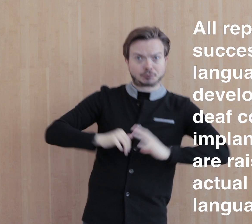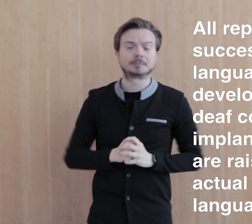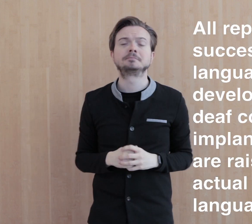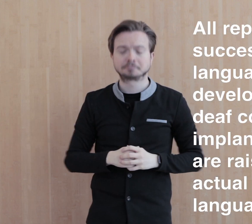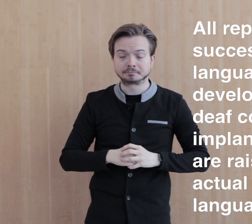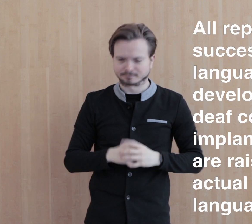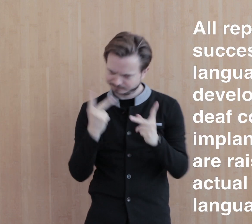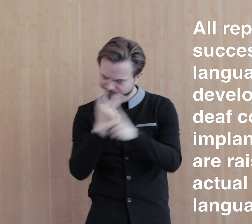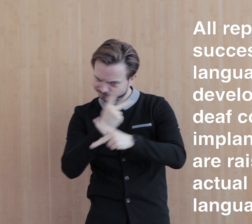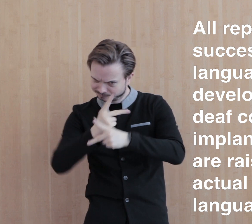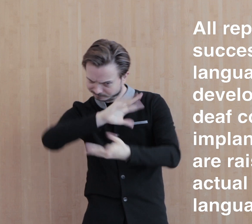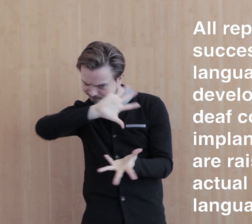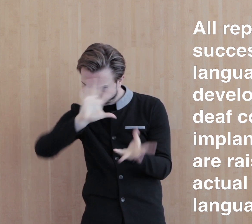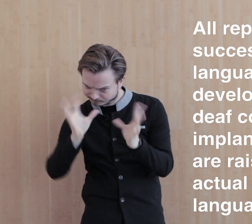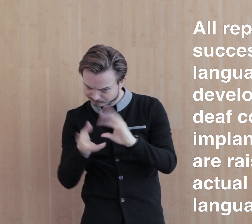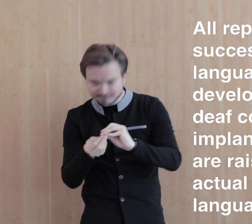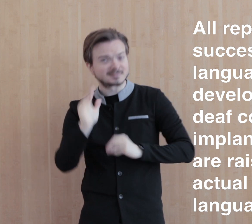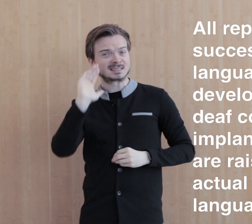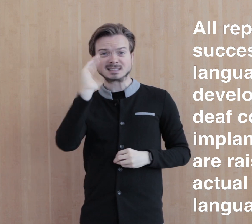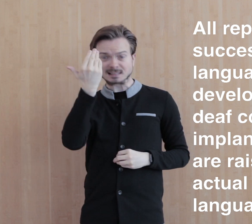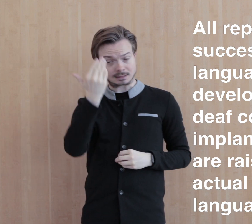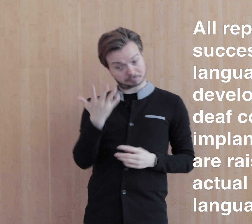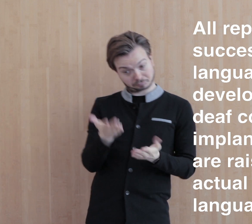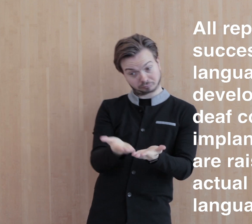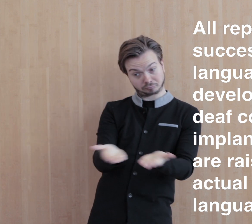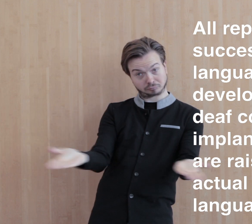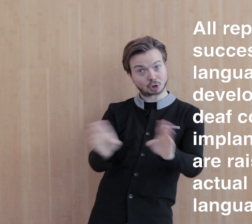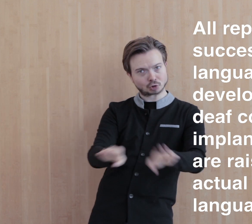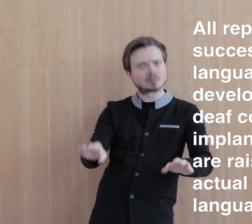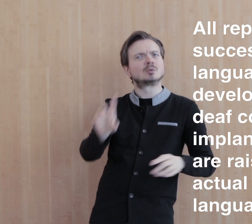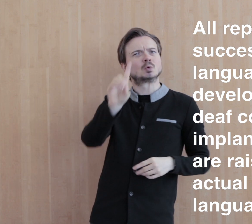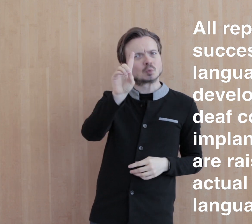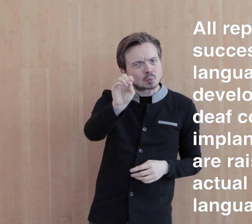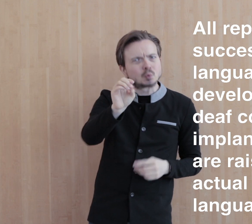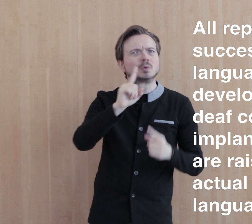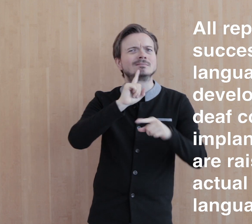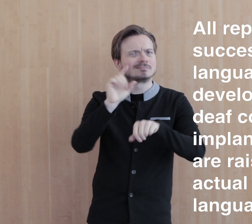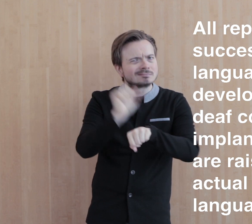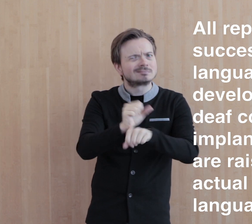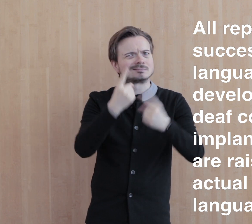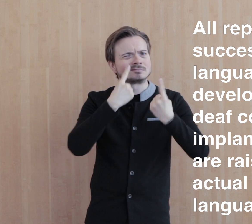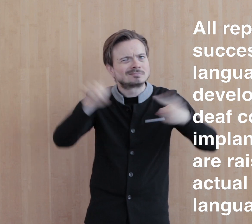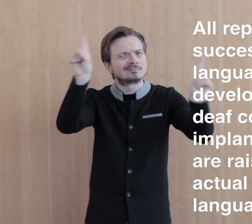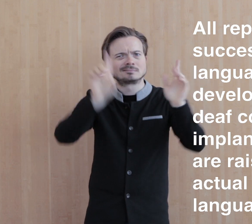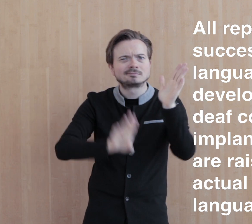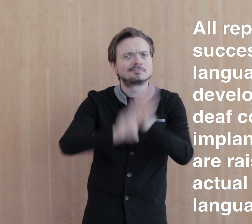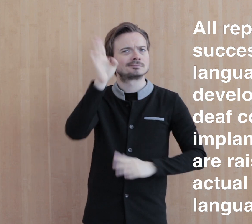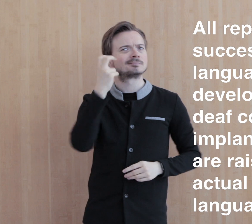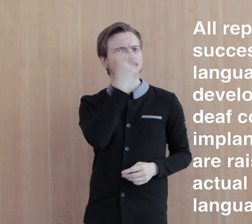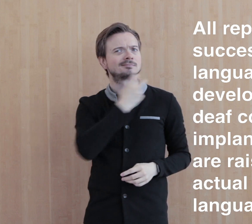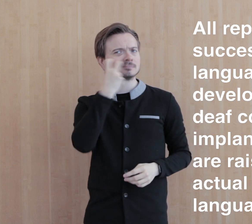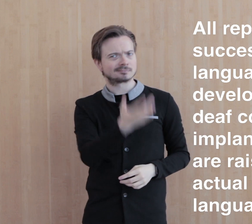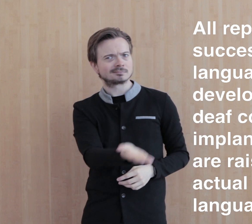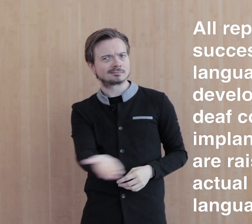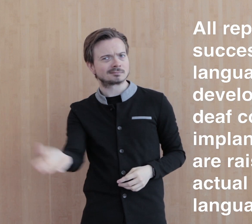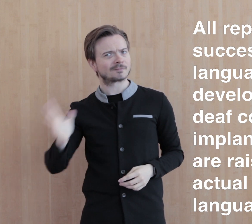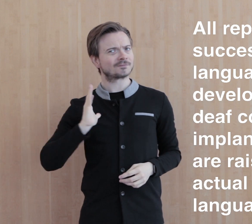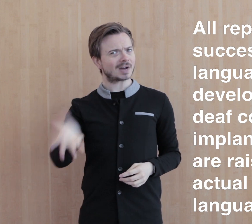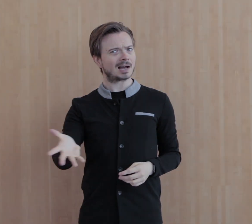The researchers report that the deaf children in their studies are successful in spoken language development.